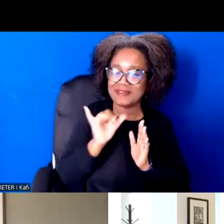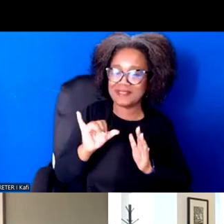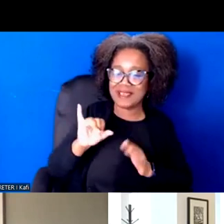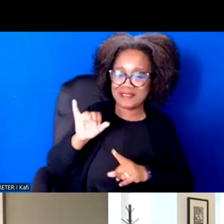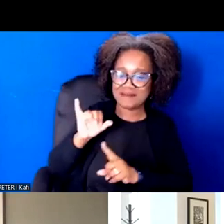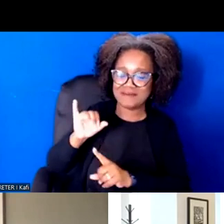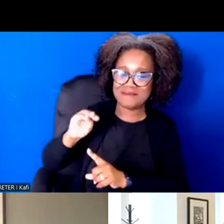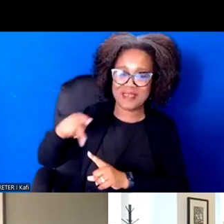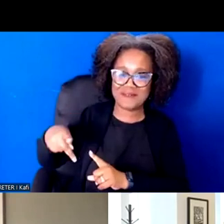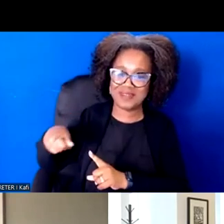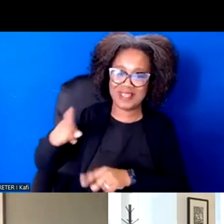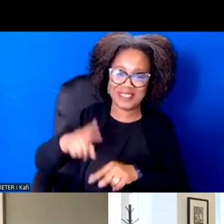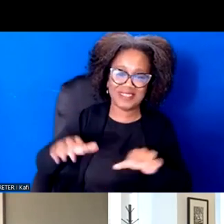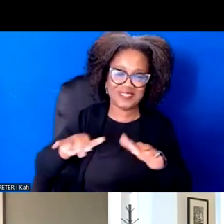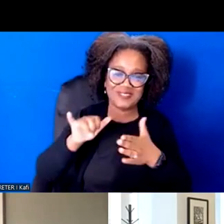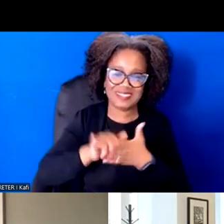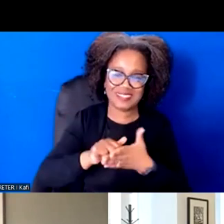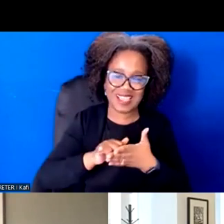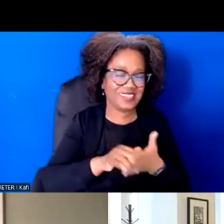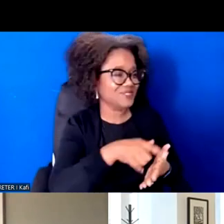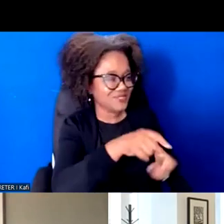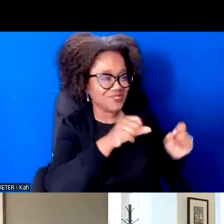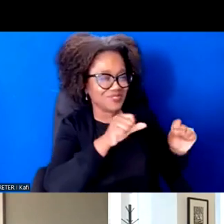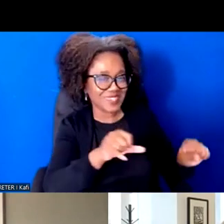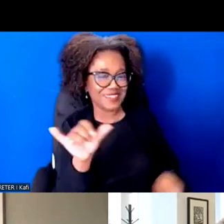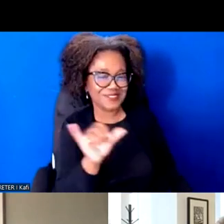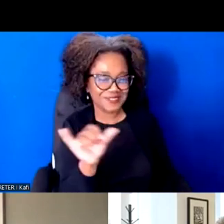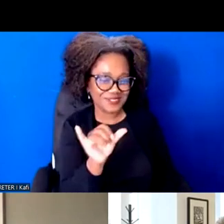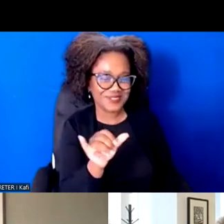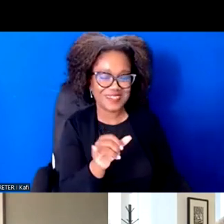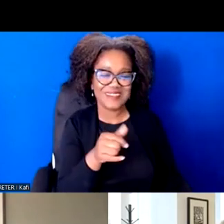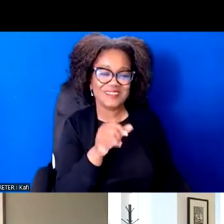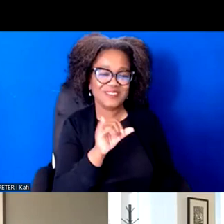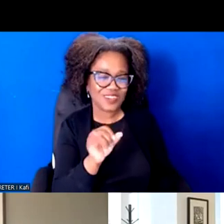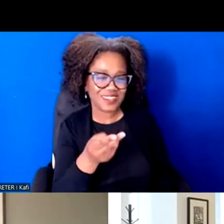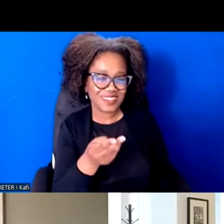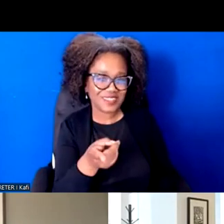I am thinking about the challenges that show up in our day today.